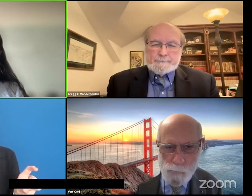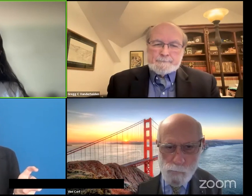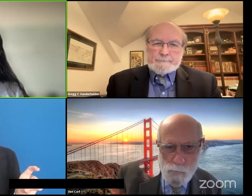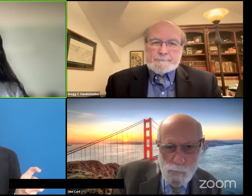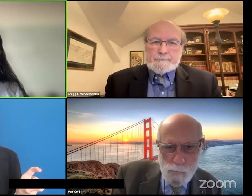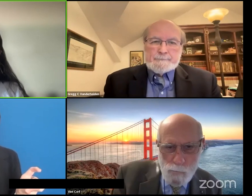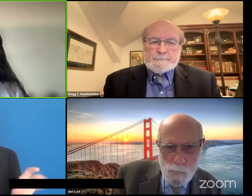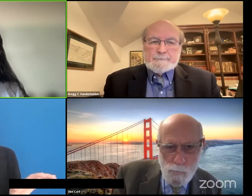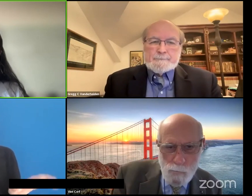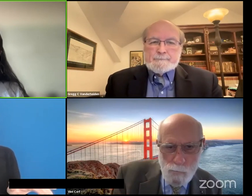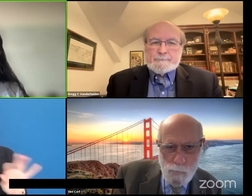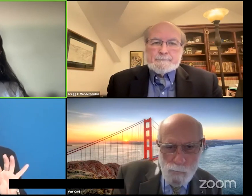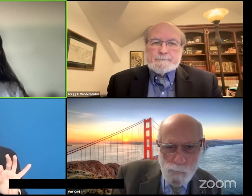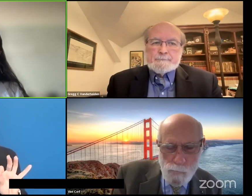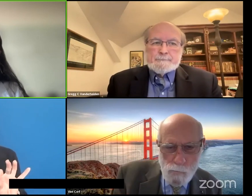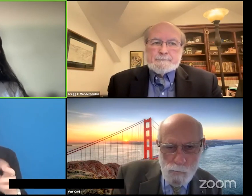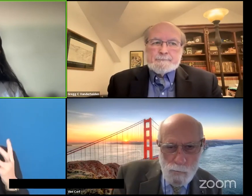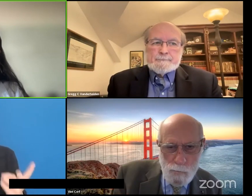that way you can view the captions that are available today.